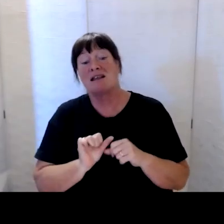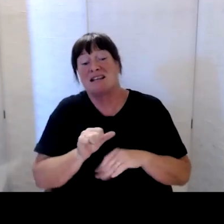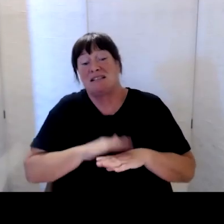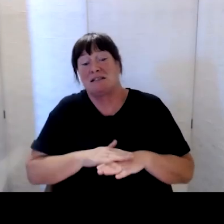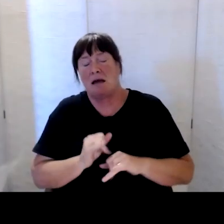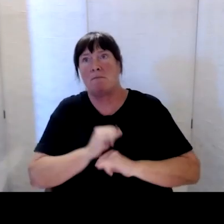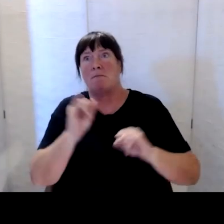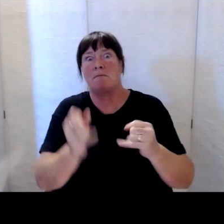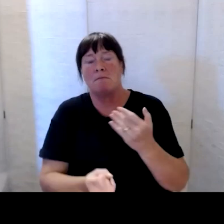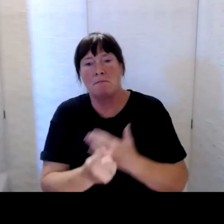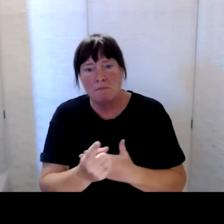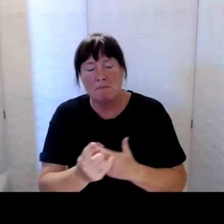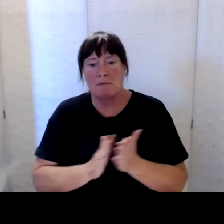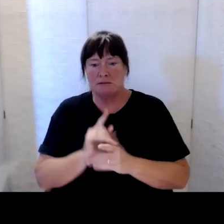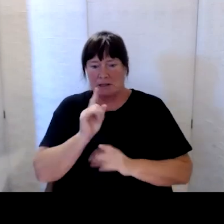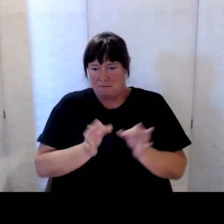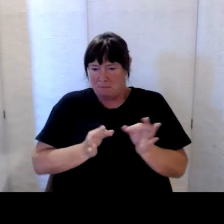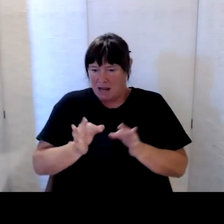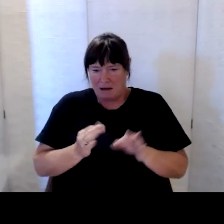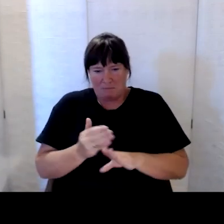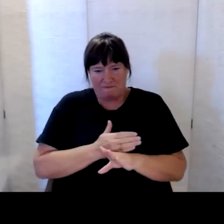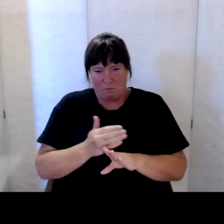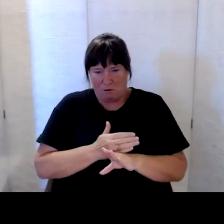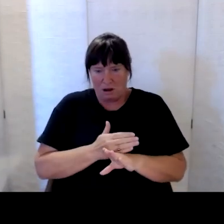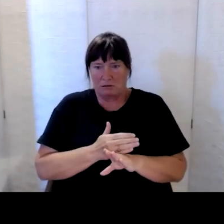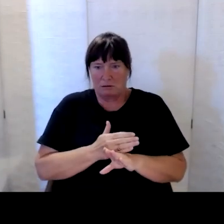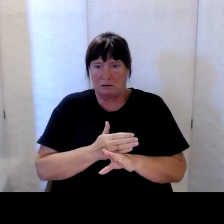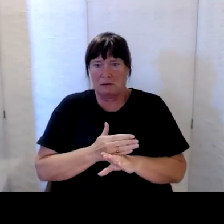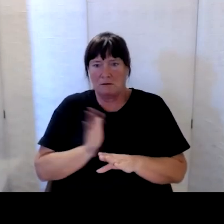and have a well developed plan across government for that.